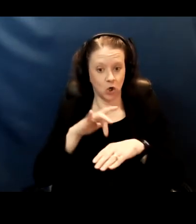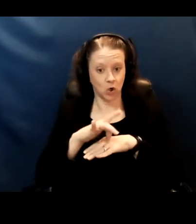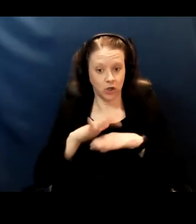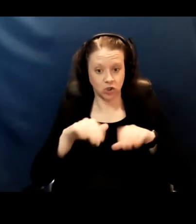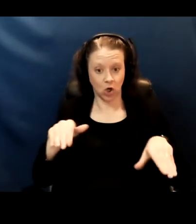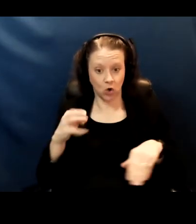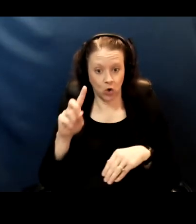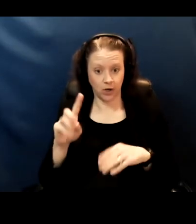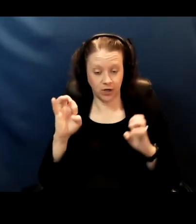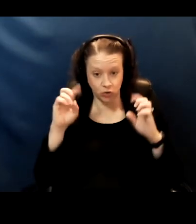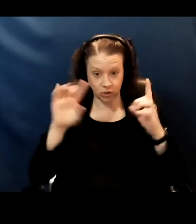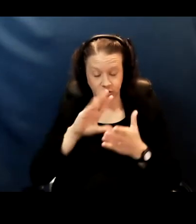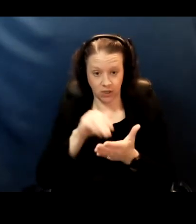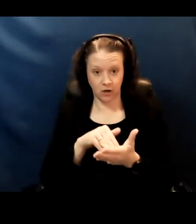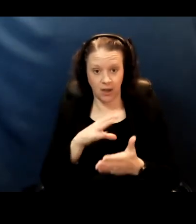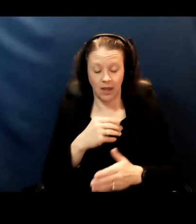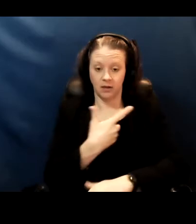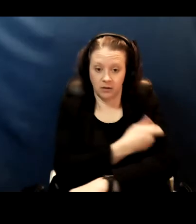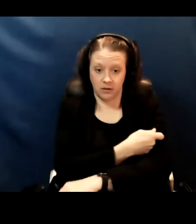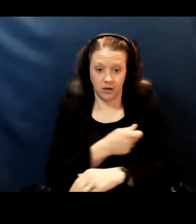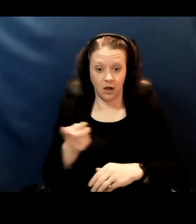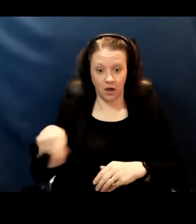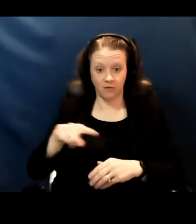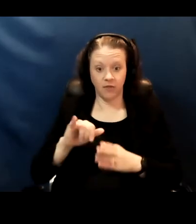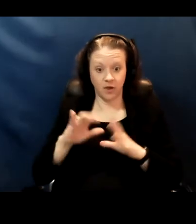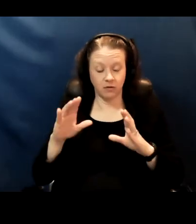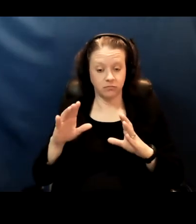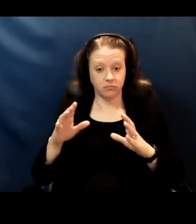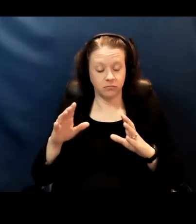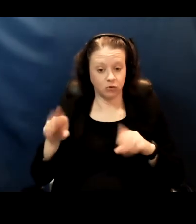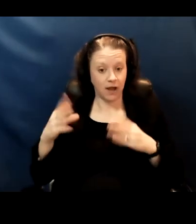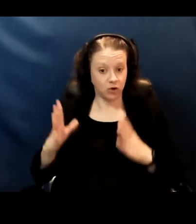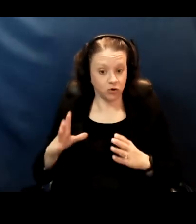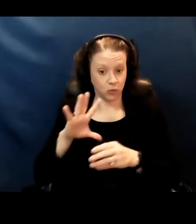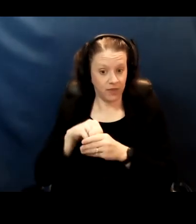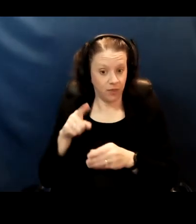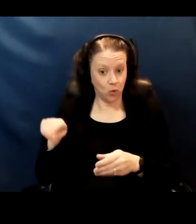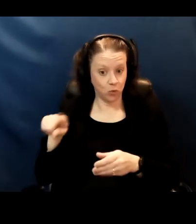of the early childhood education center providers is another important layer of protection.